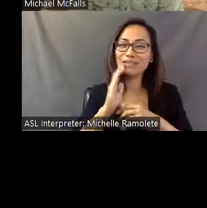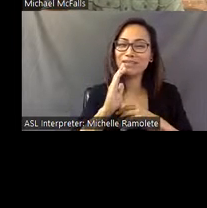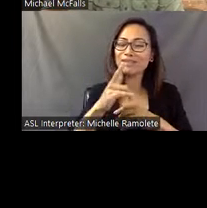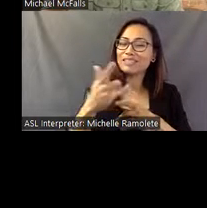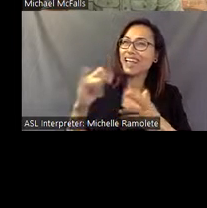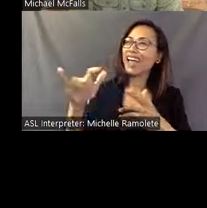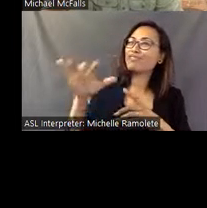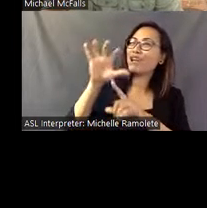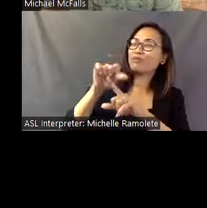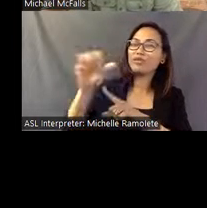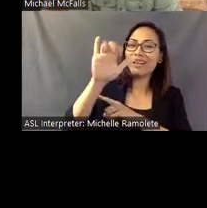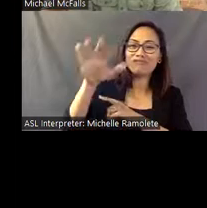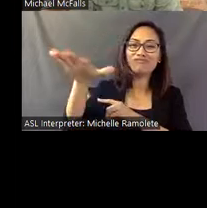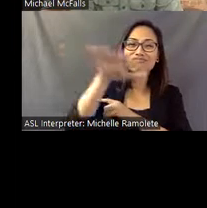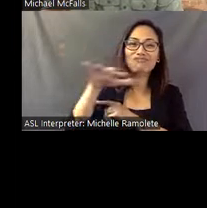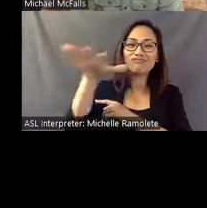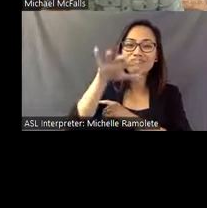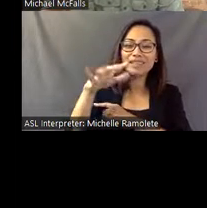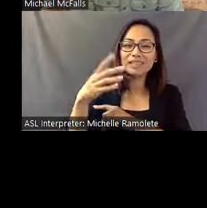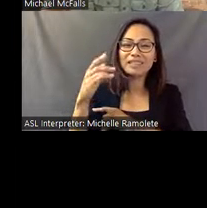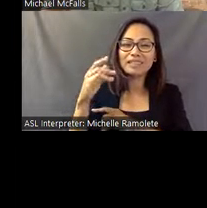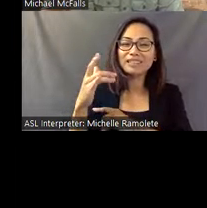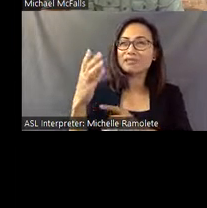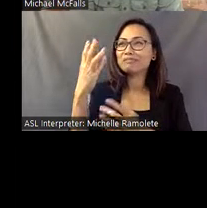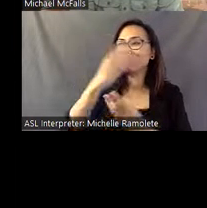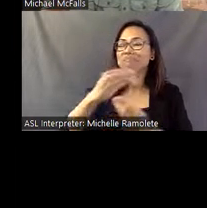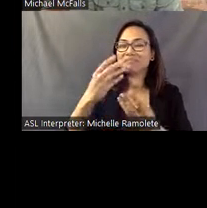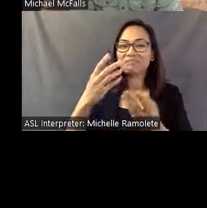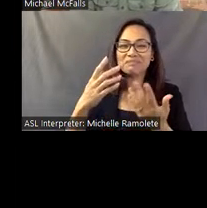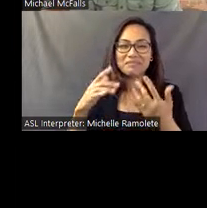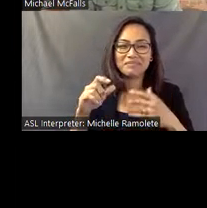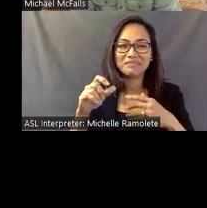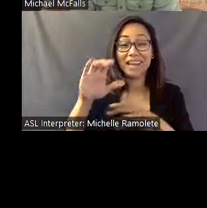Pasaquan has a strange sound, and you can always hear the cicadas when you're there.